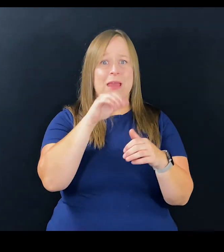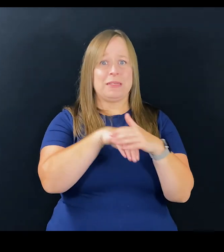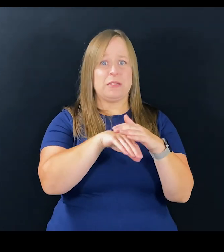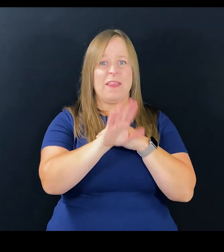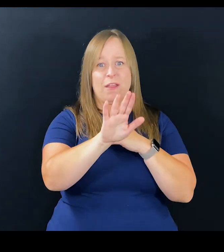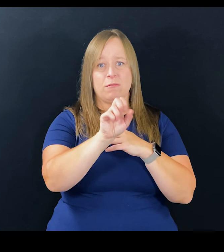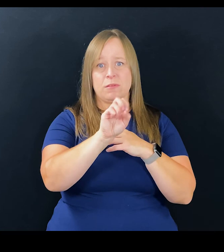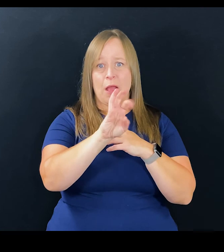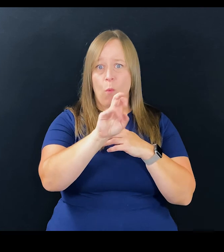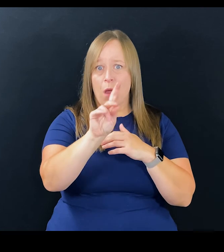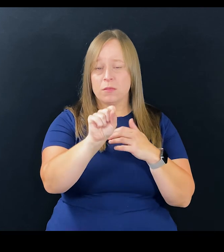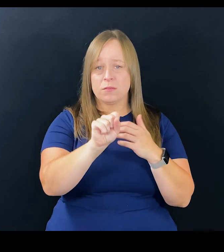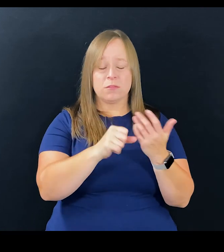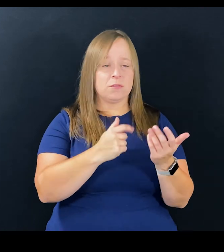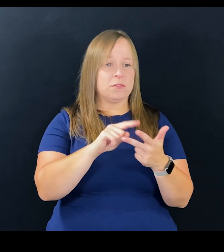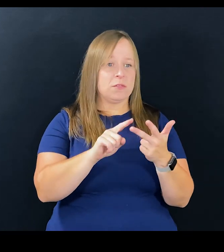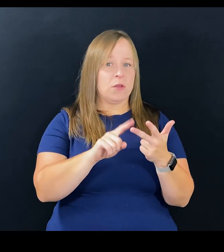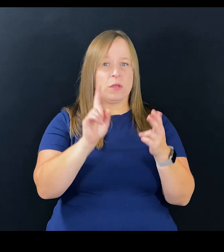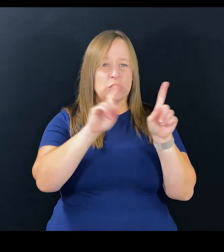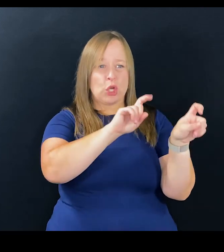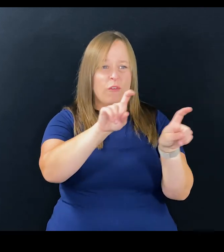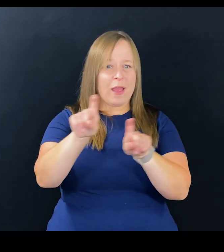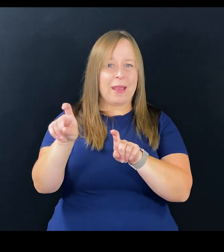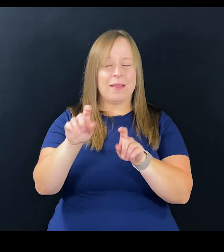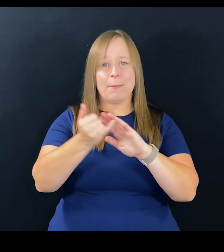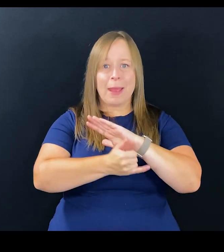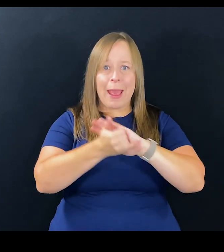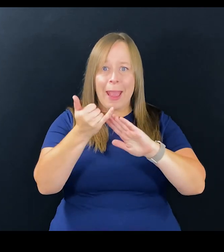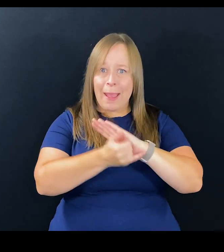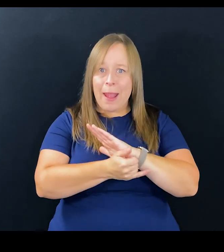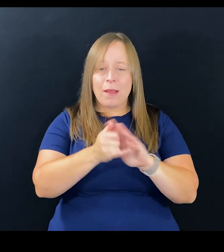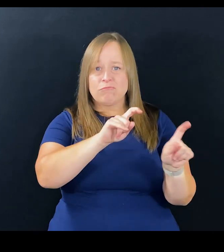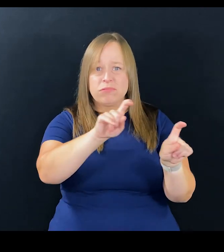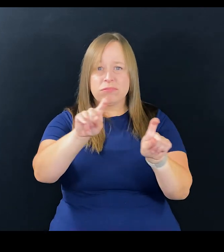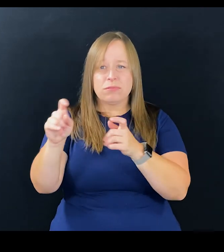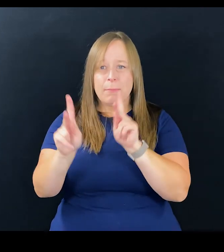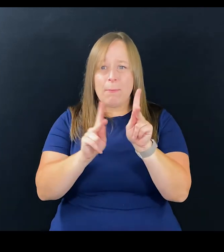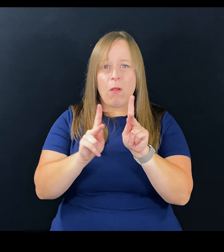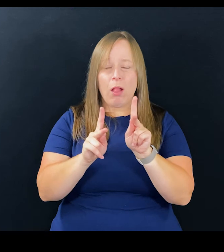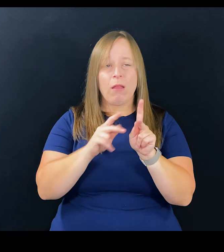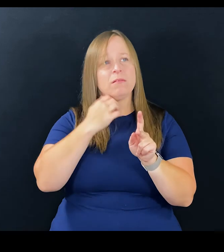regarding the accessibility of their sidewalks. We have done surveys down in Manhattan